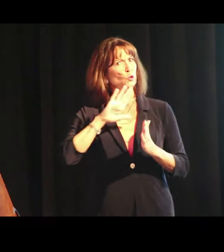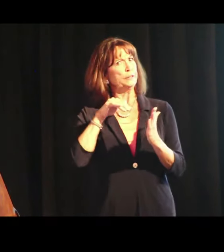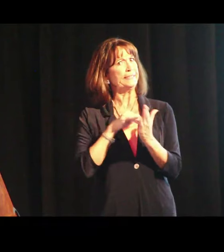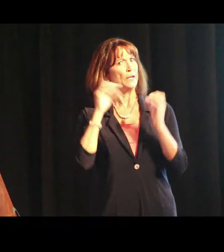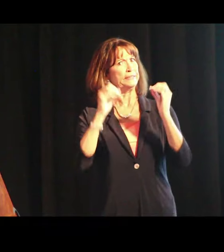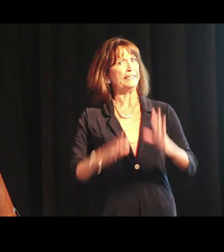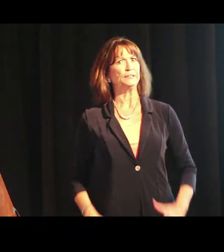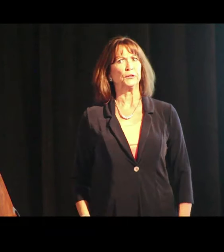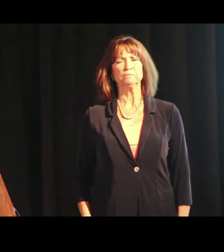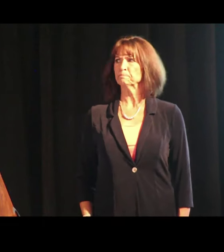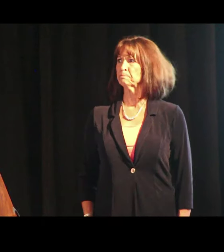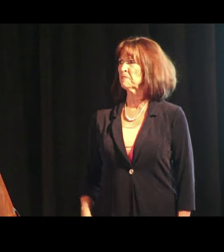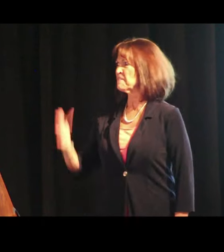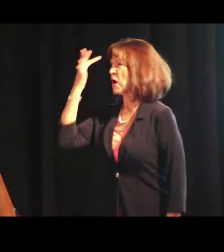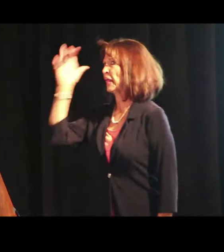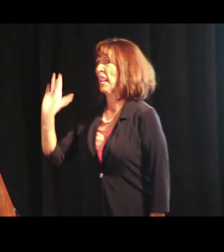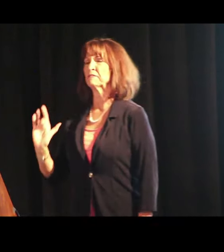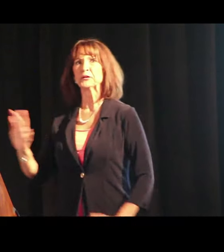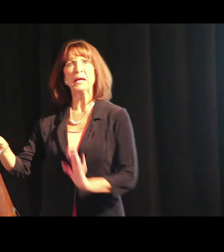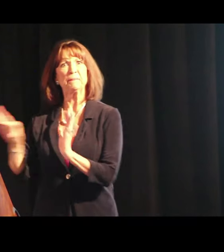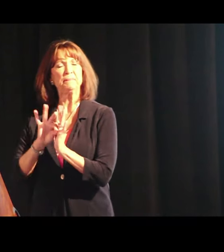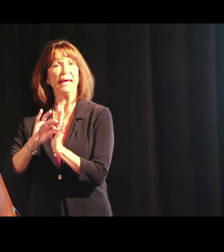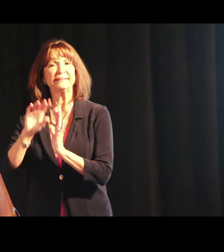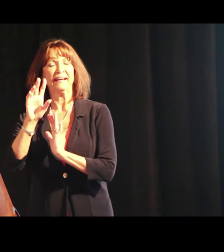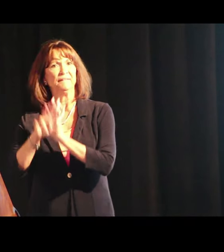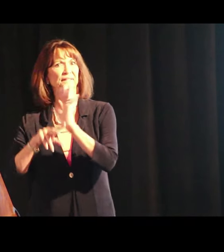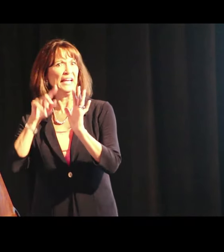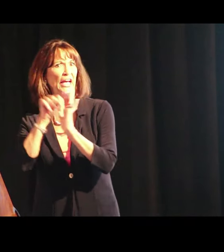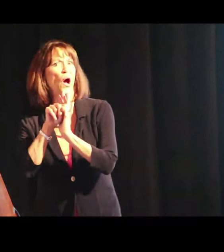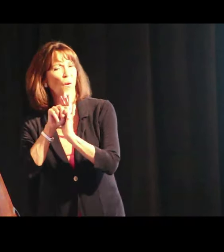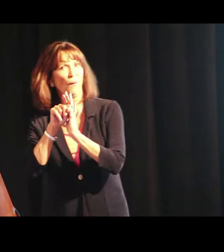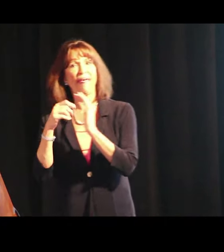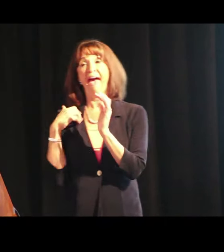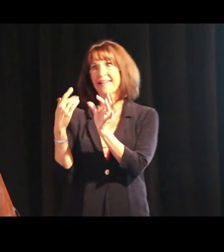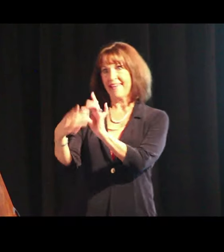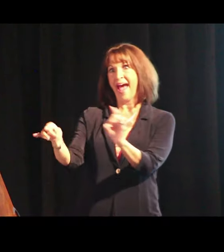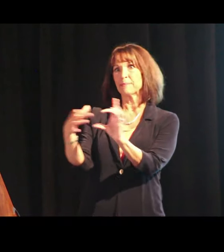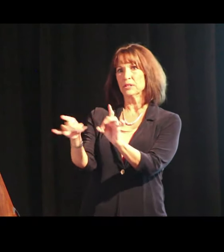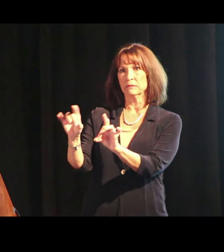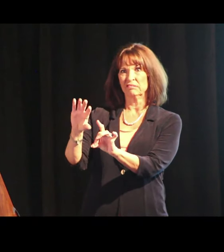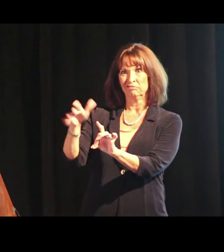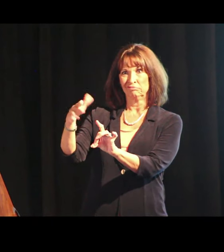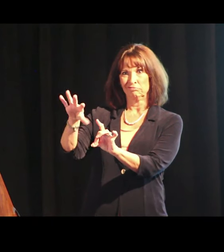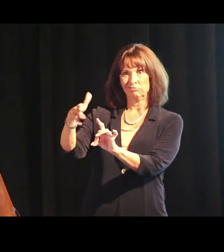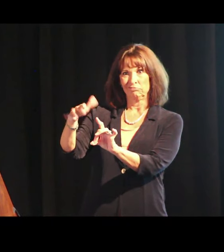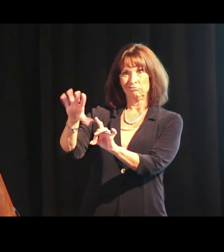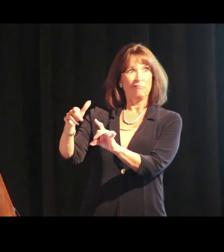he thought he was a student-centered teacher, very clever, he picked a videotape with captioning that was kind of so-so.